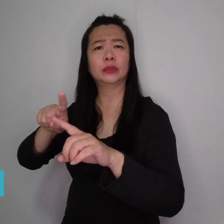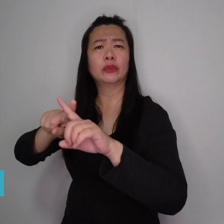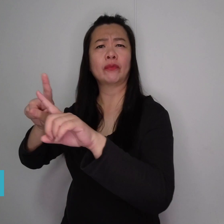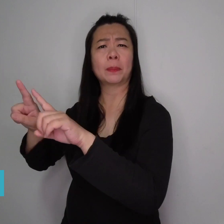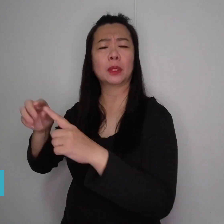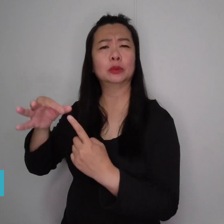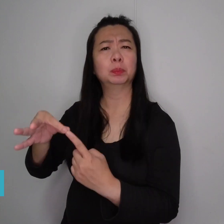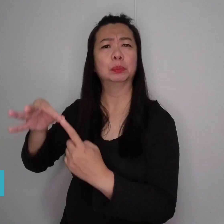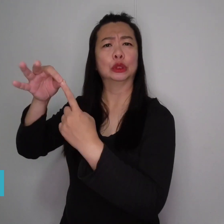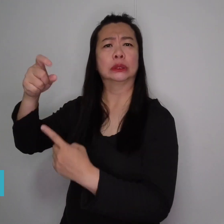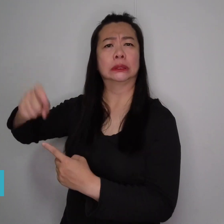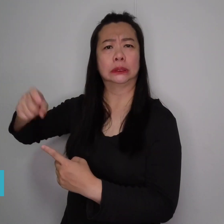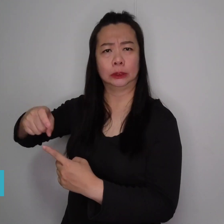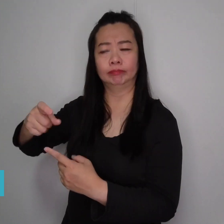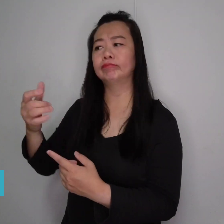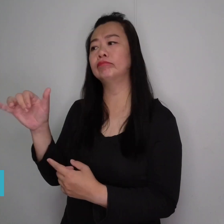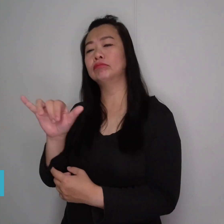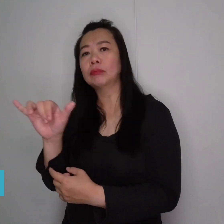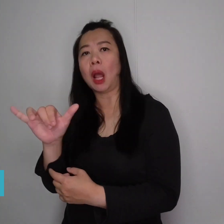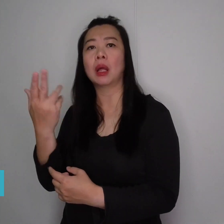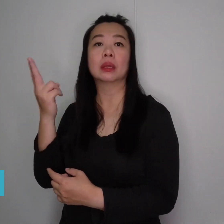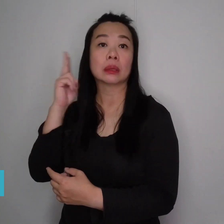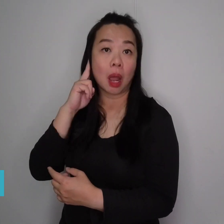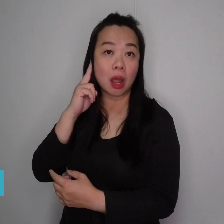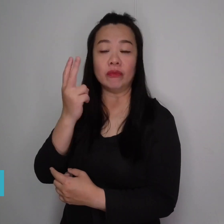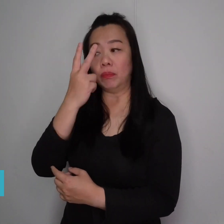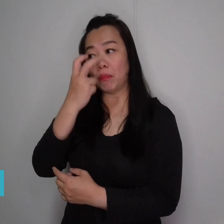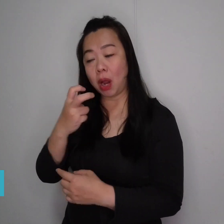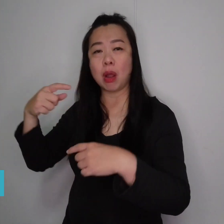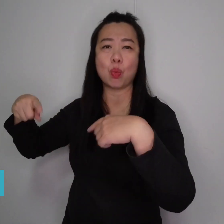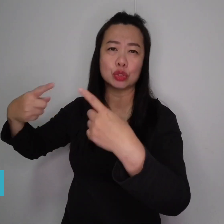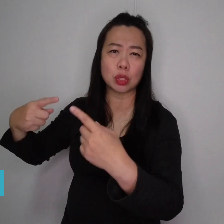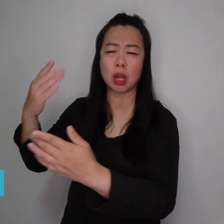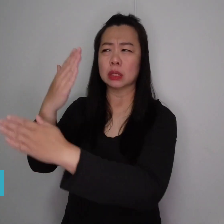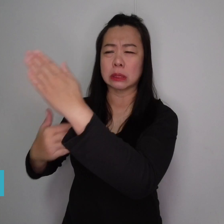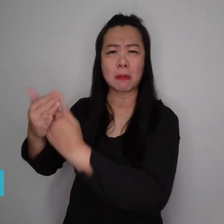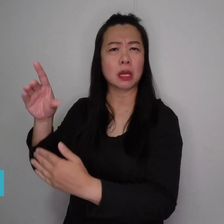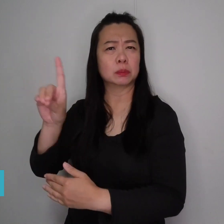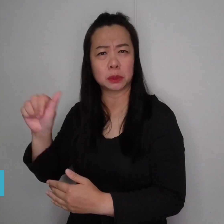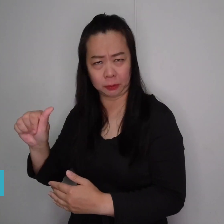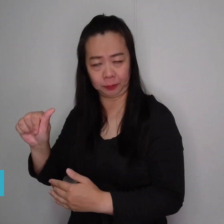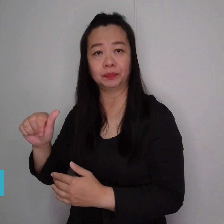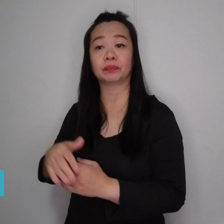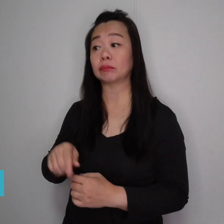There is a category for hearing students, and there is